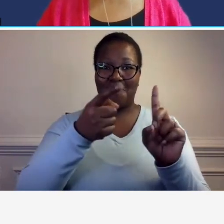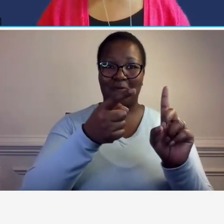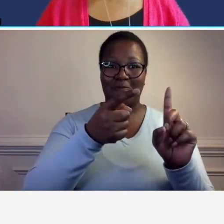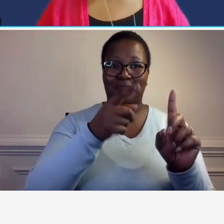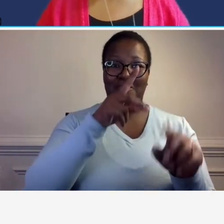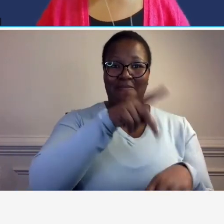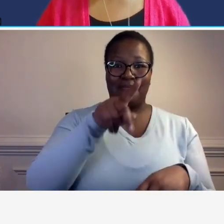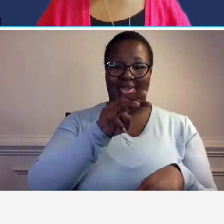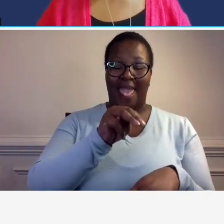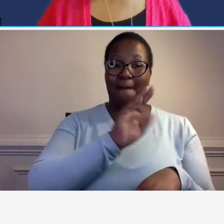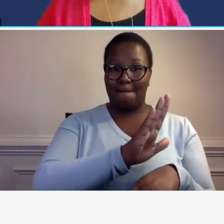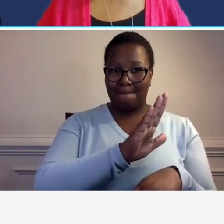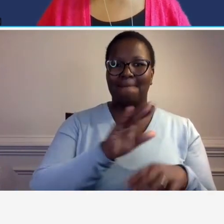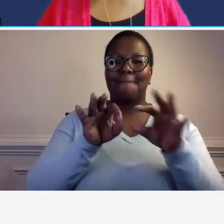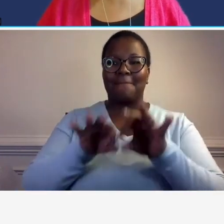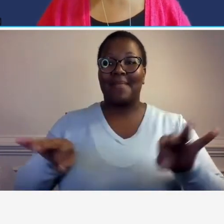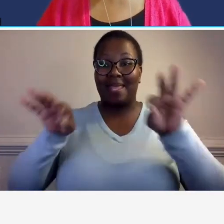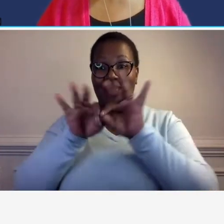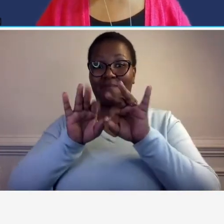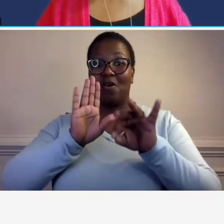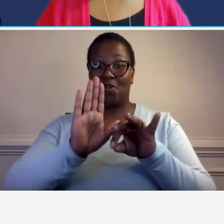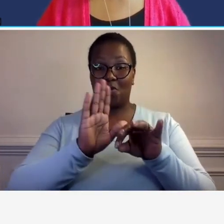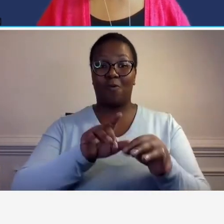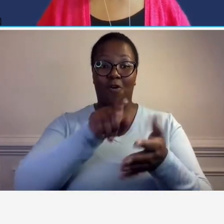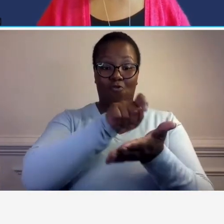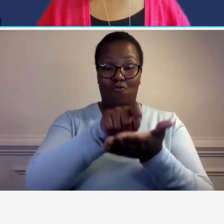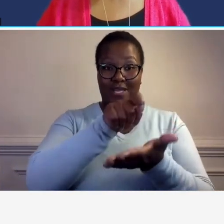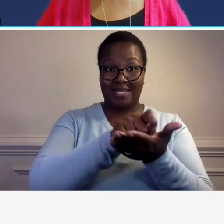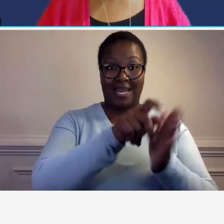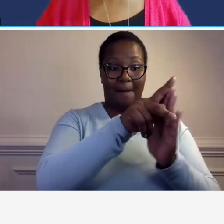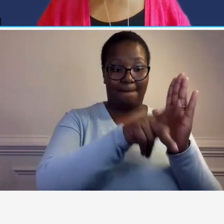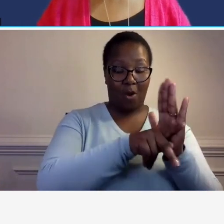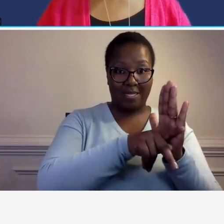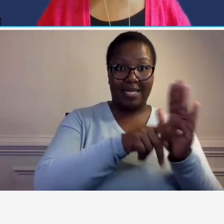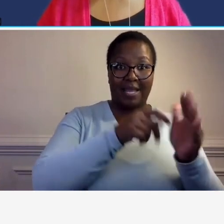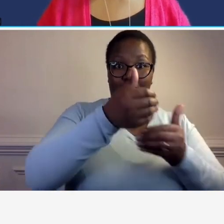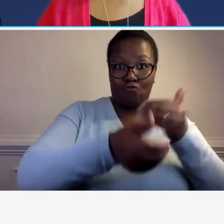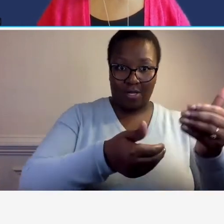that your written policies and procedures are current that they're operational and that they're